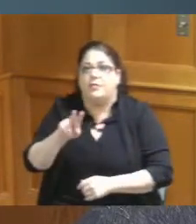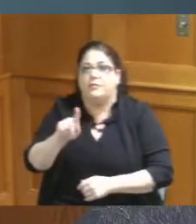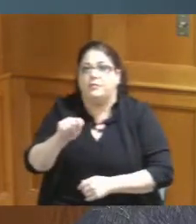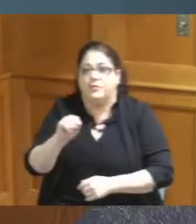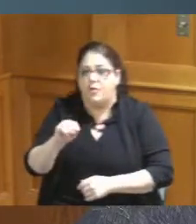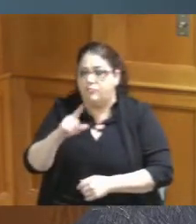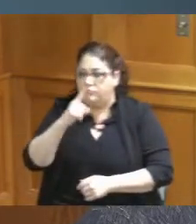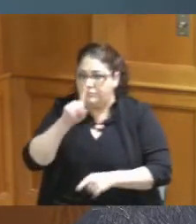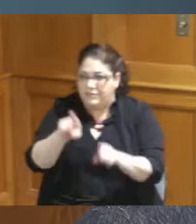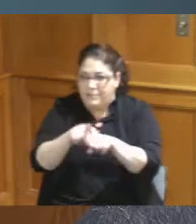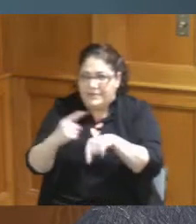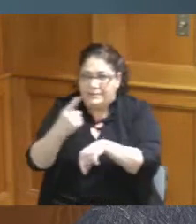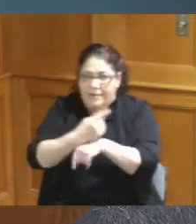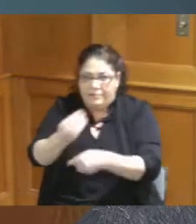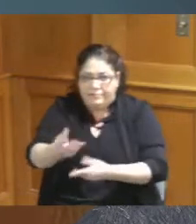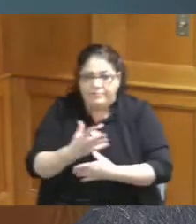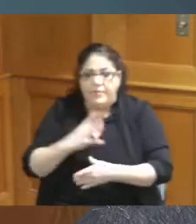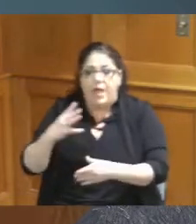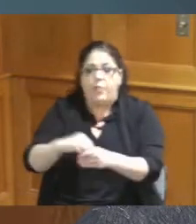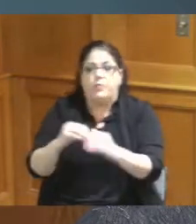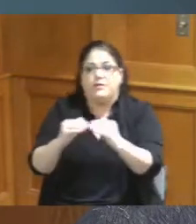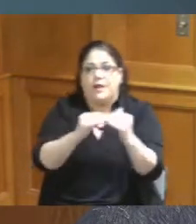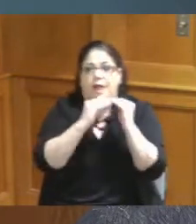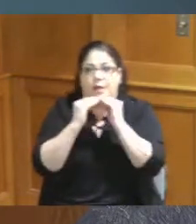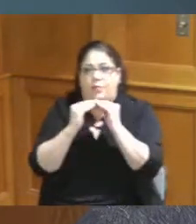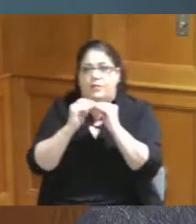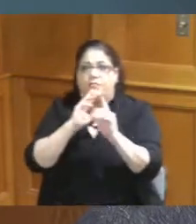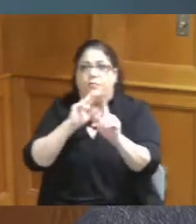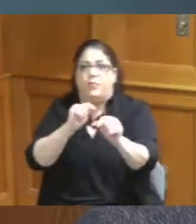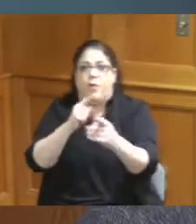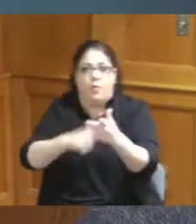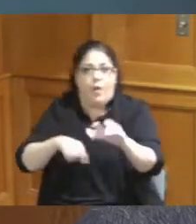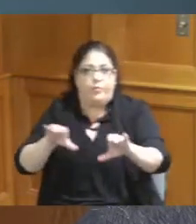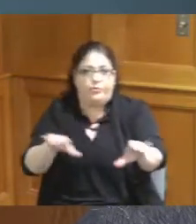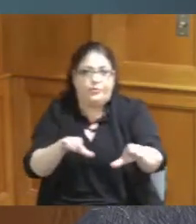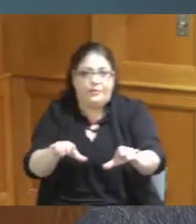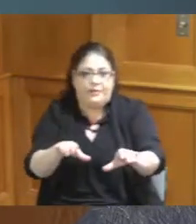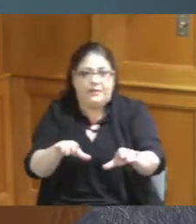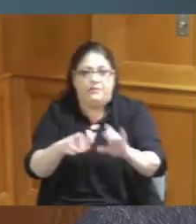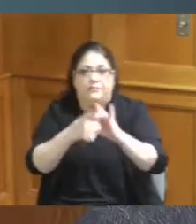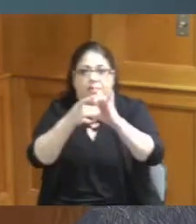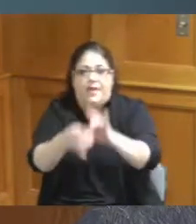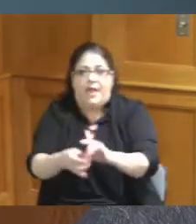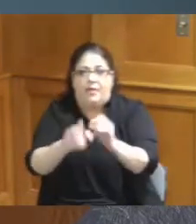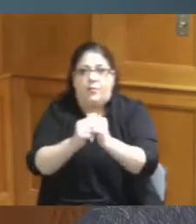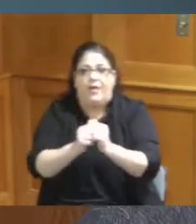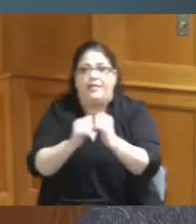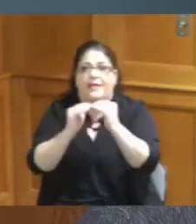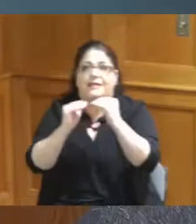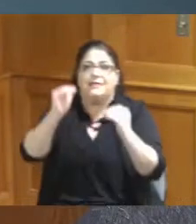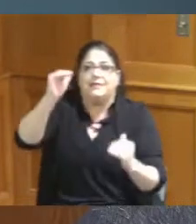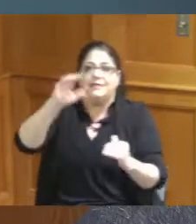our inclusion and Equity report what we're doing as it relates to our disparity study there are